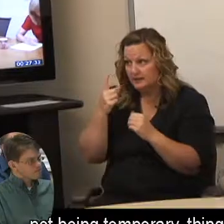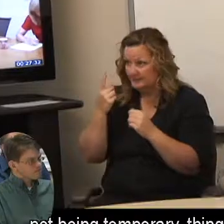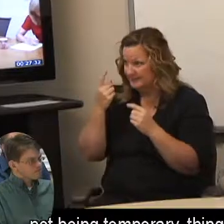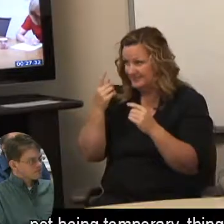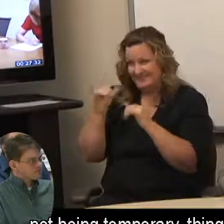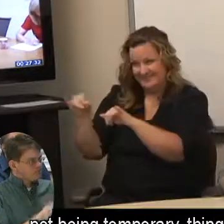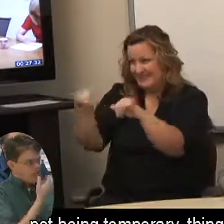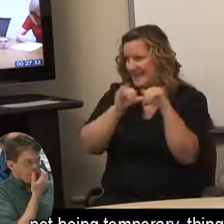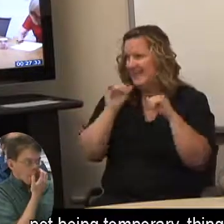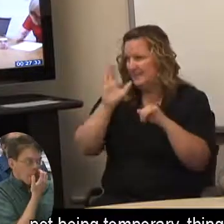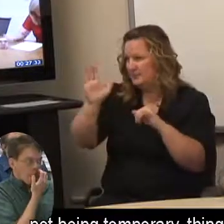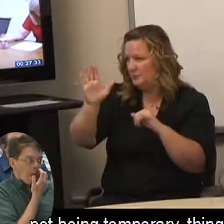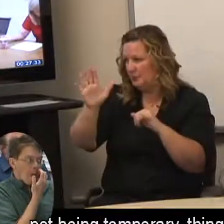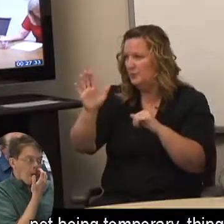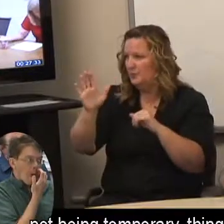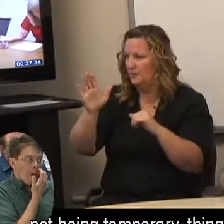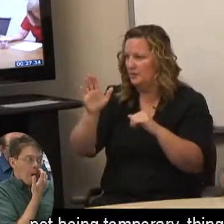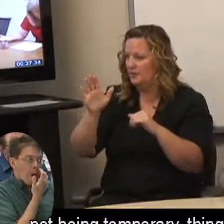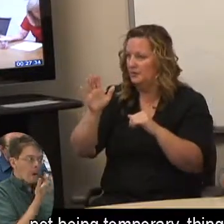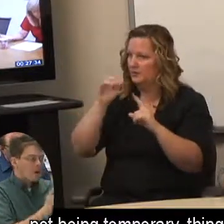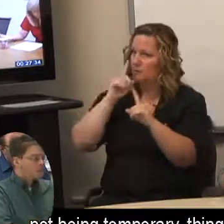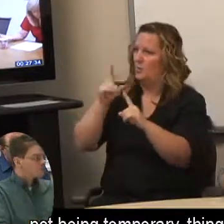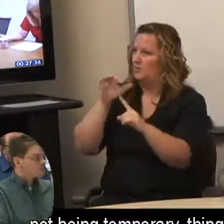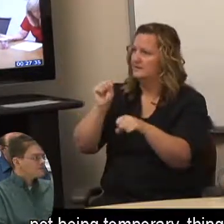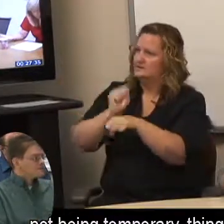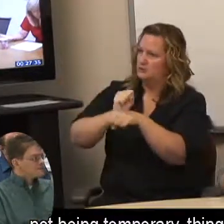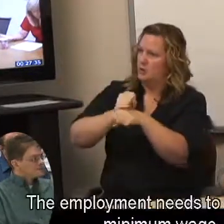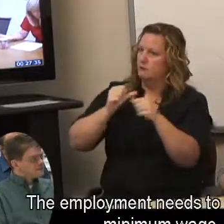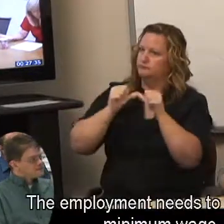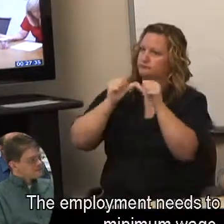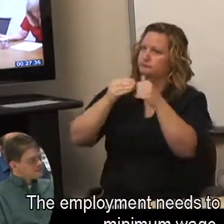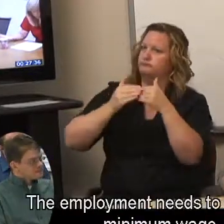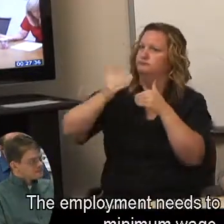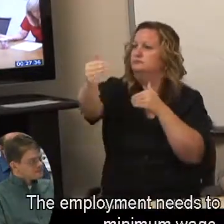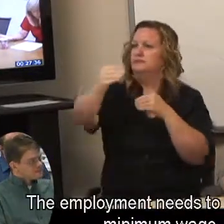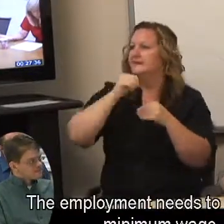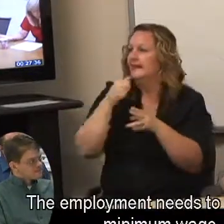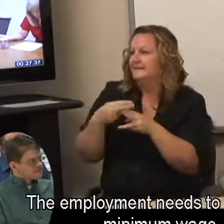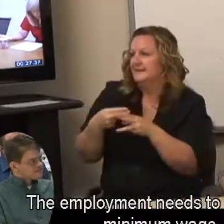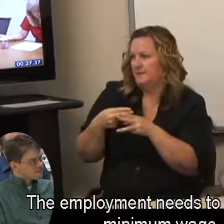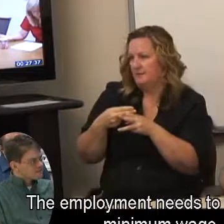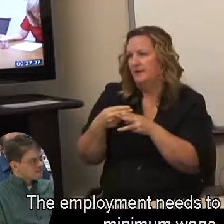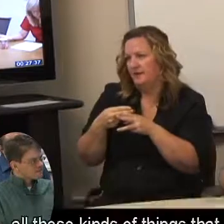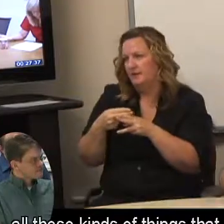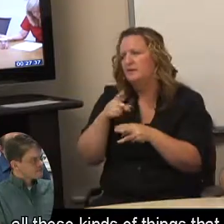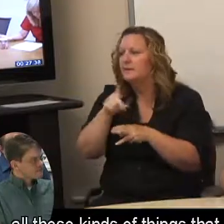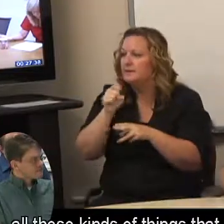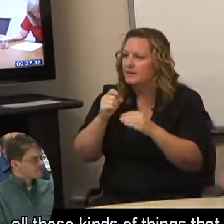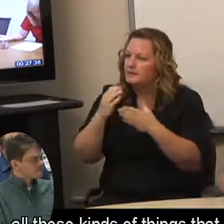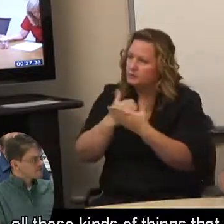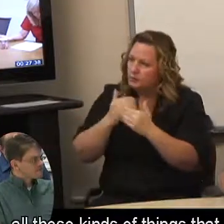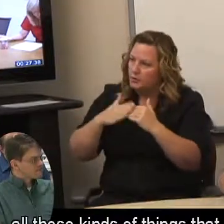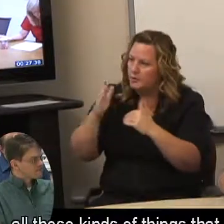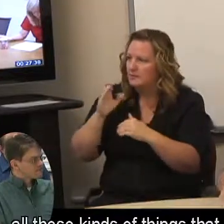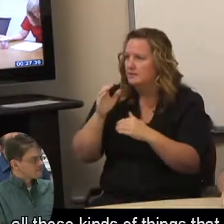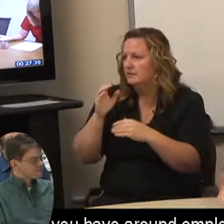not being temporary, things like that. The employment needs to be at least minimum wage, all those kinds of things that are the rules